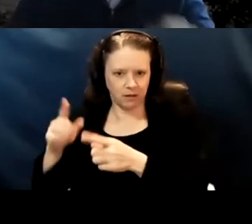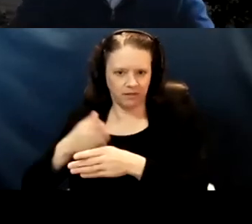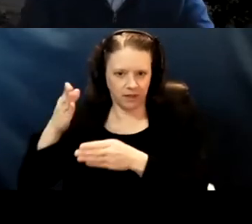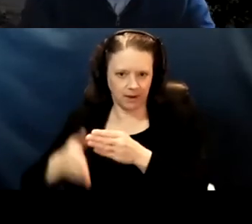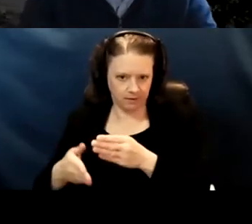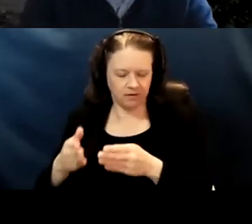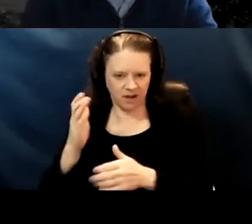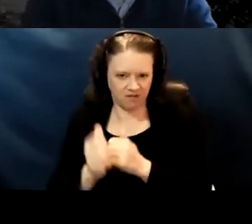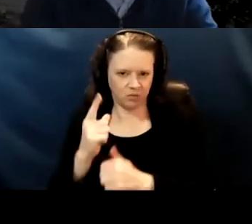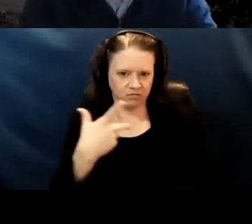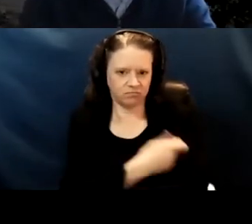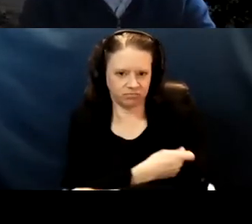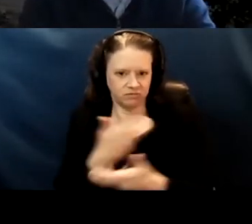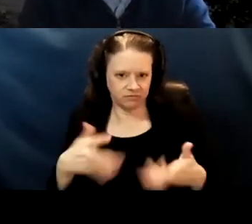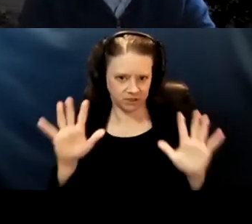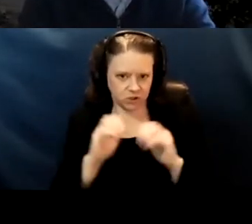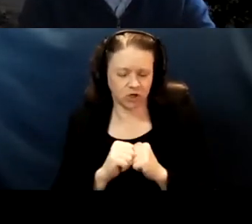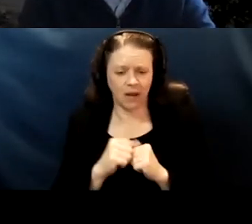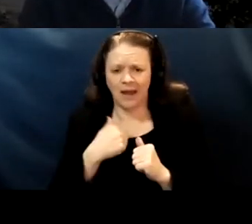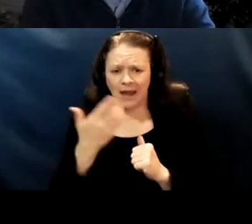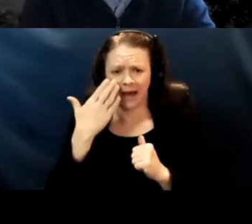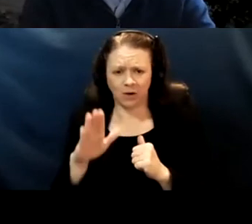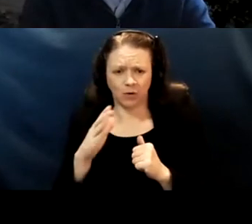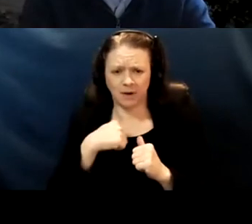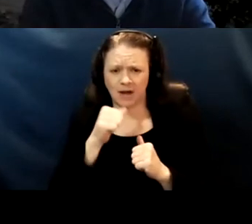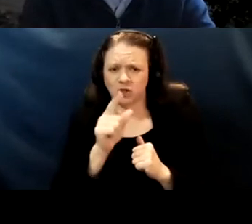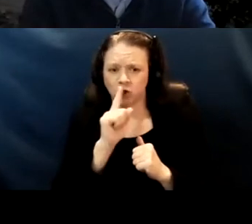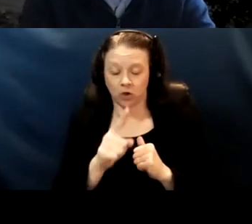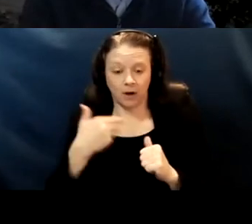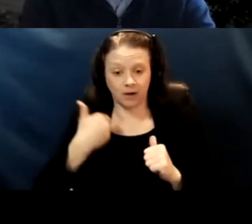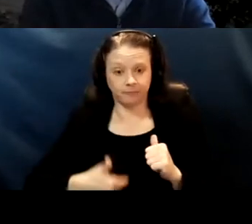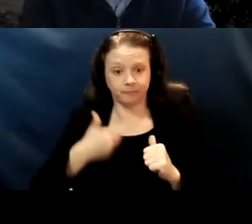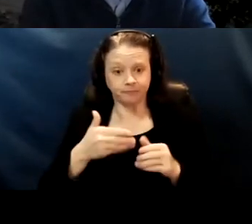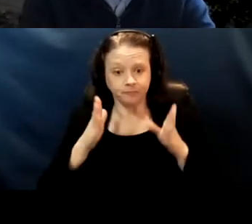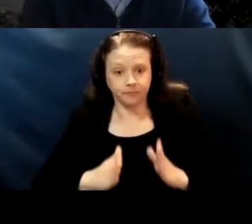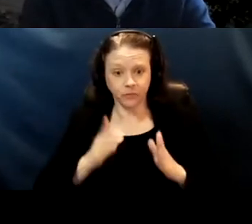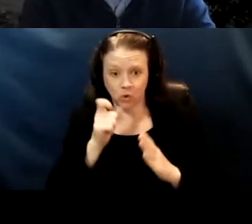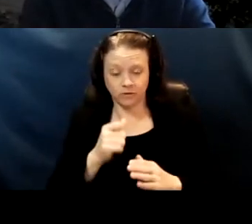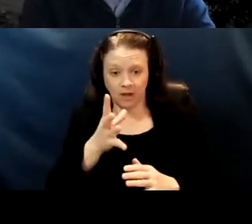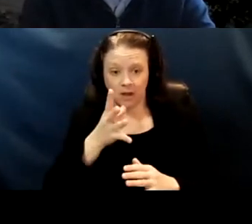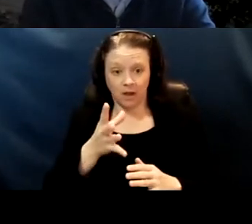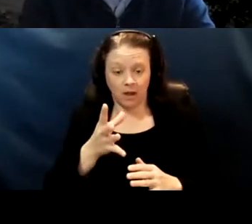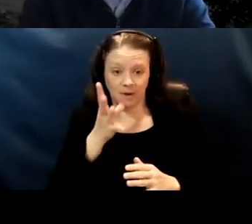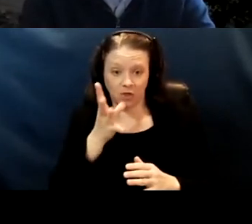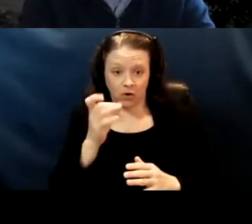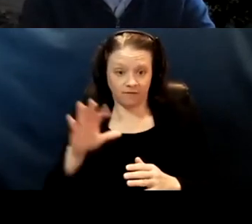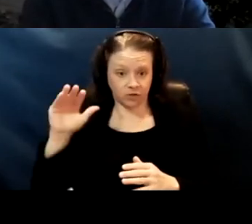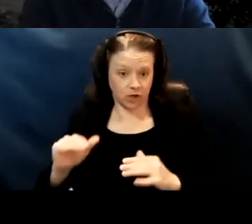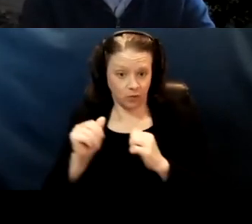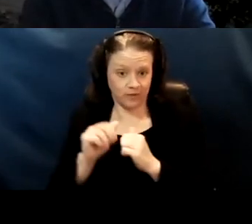And I'm not sure, you know as somebody who is a parent of a child with a disability that, you know